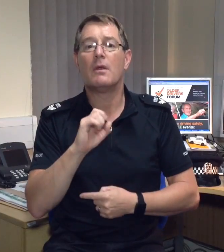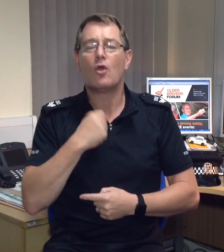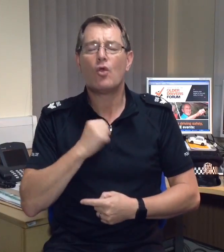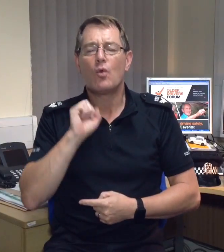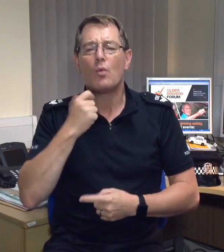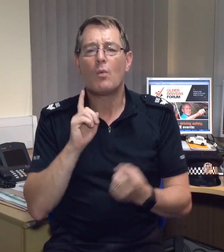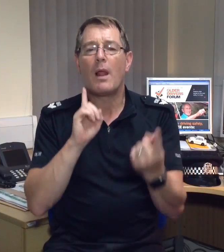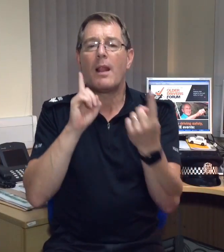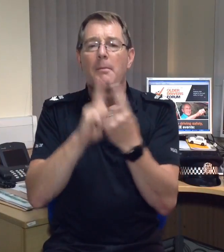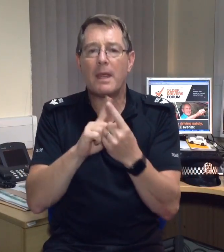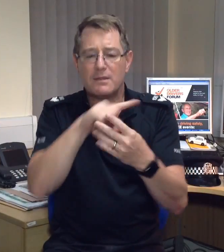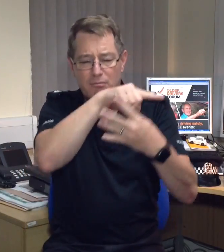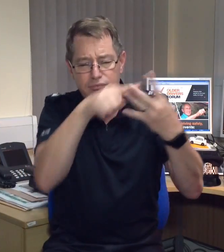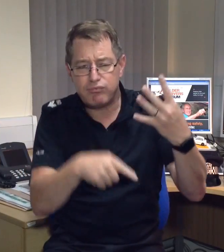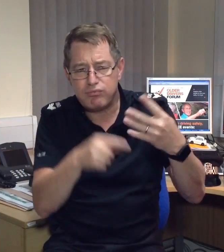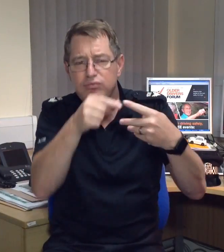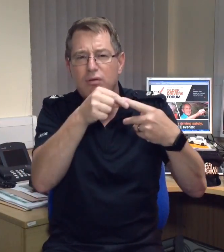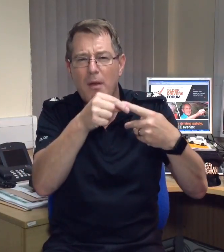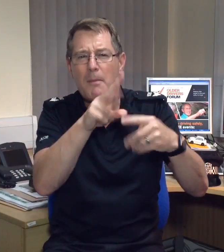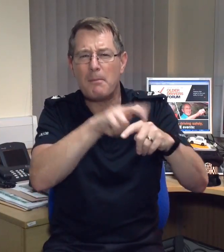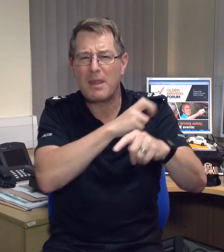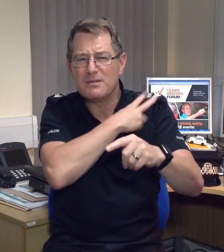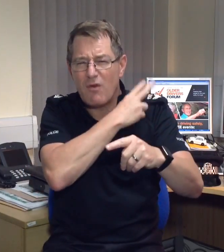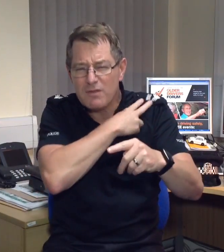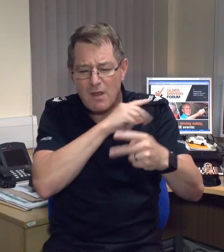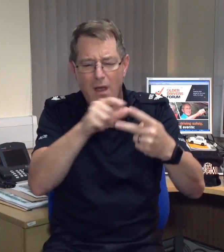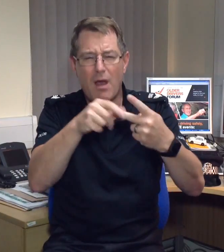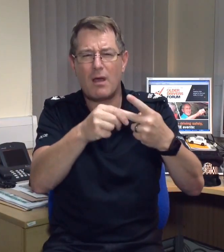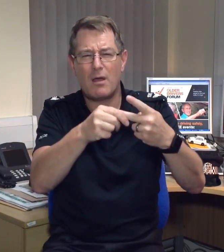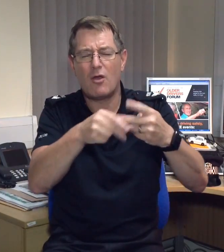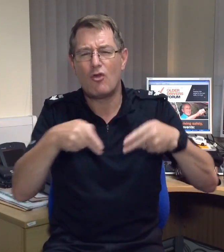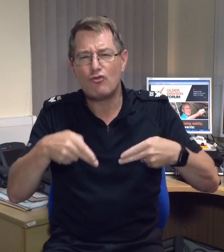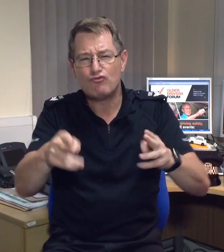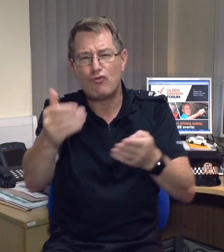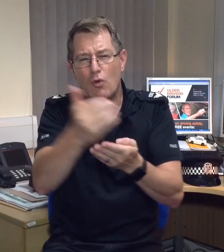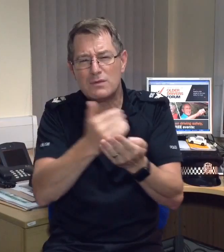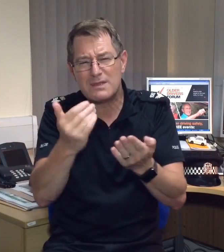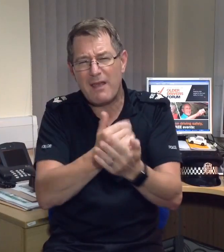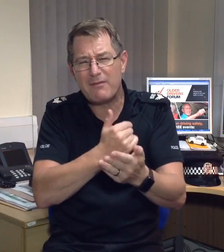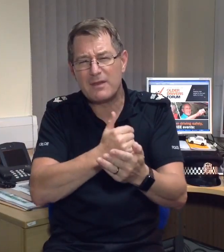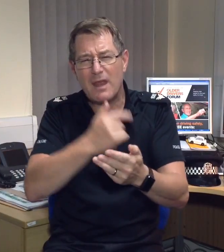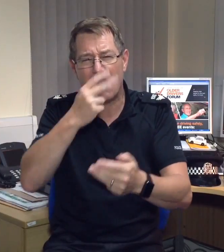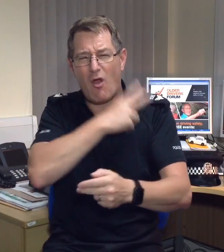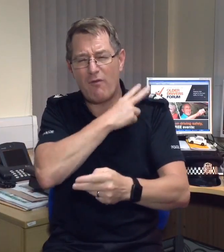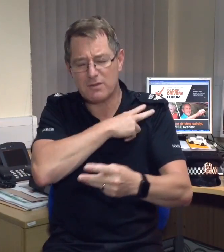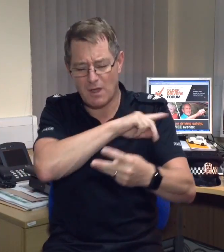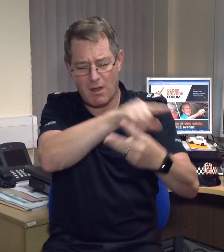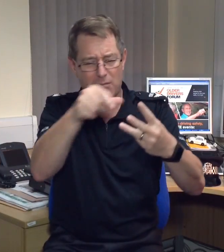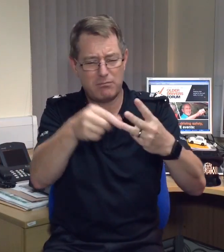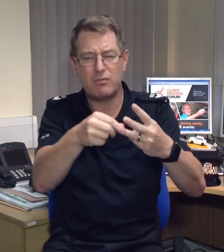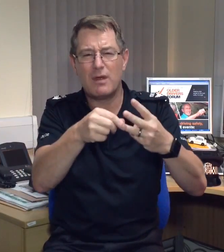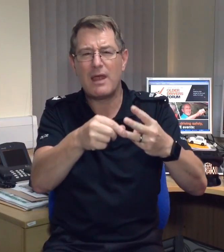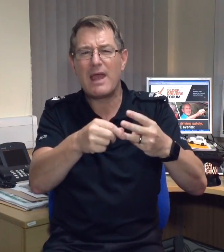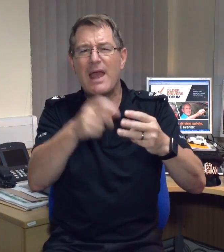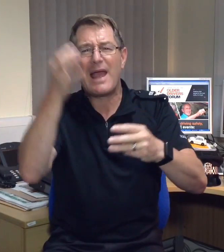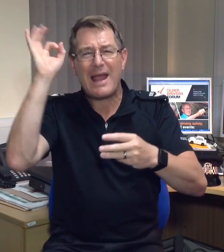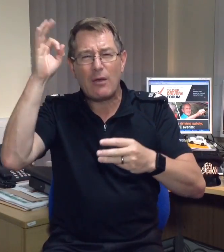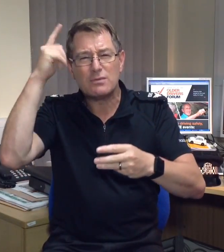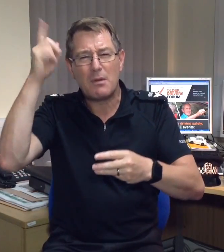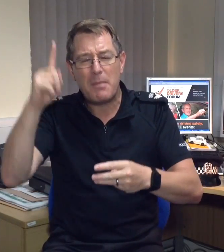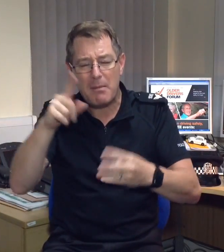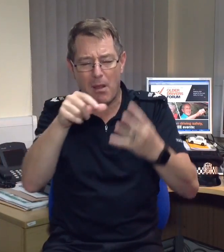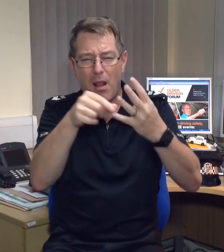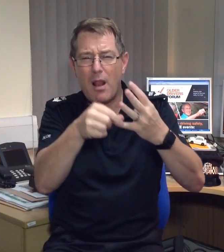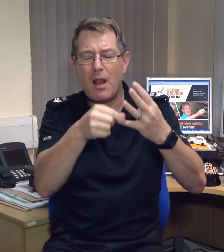You'll meet police officers, road safety officers, people from the council,